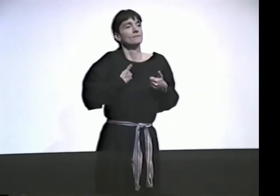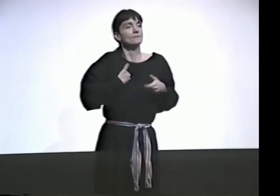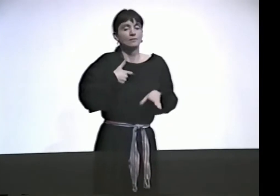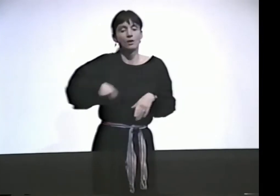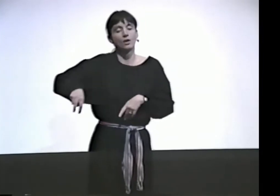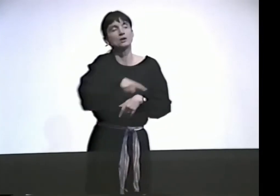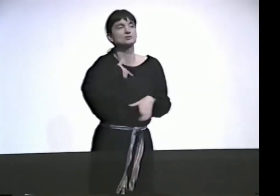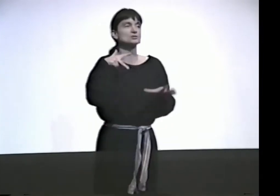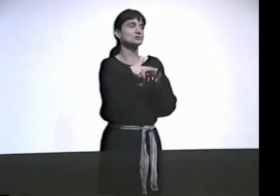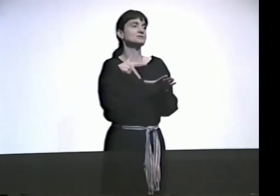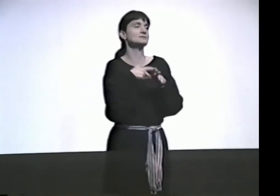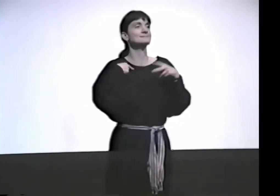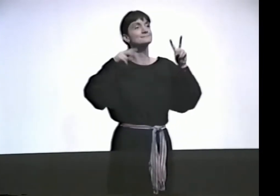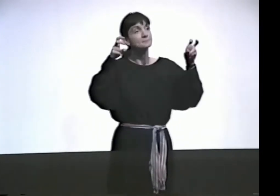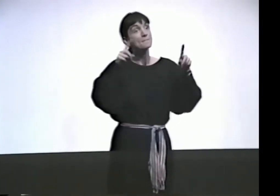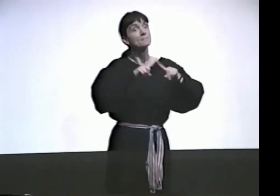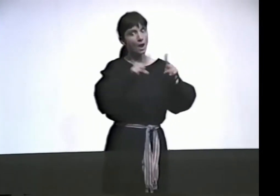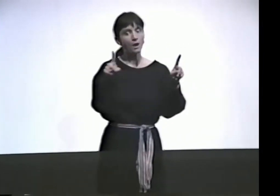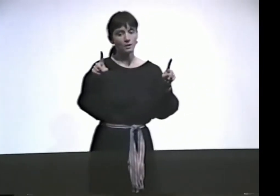I CHALLENGE MYSELF WITH THAT.